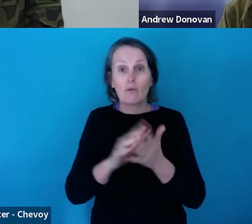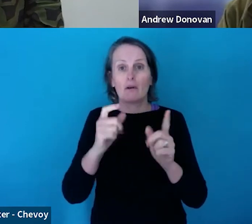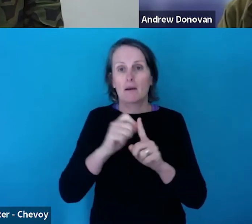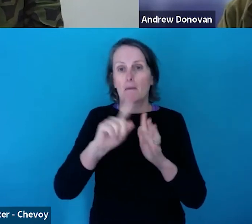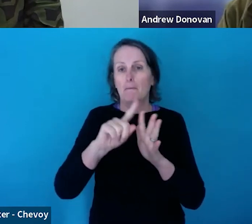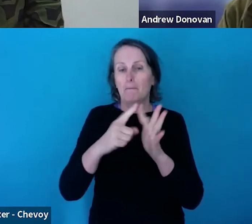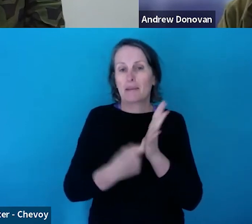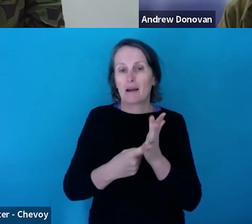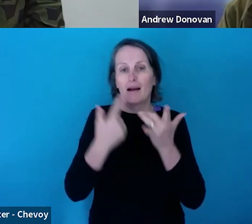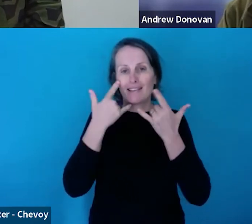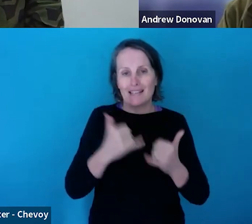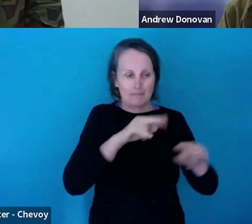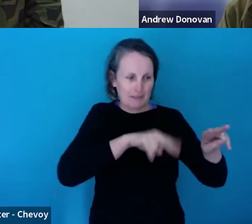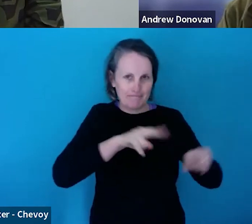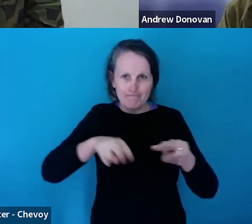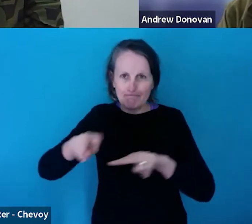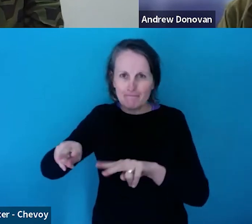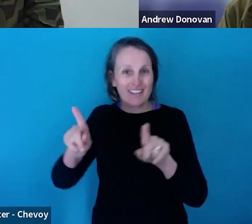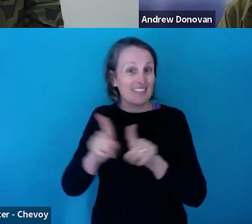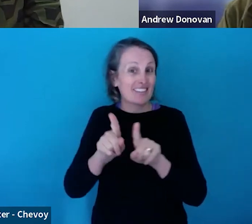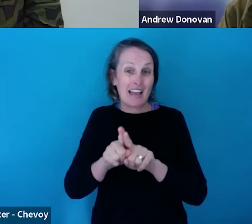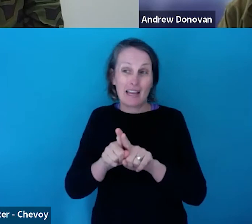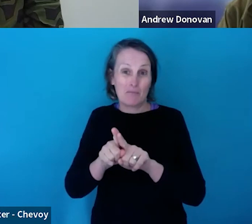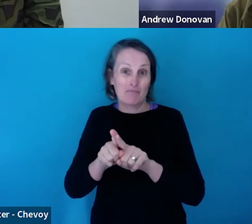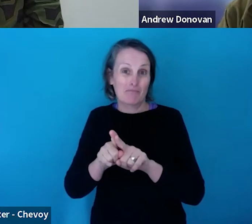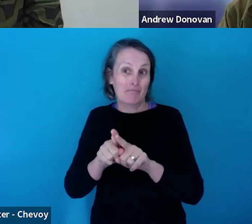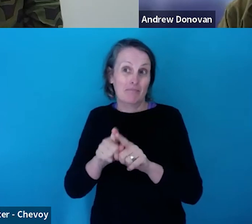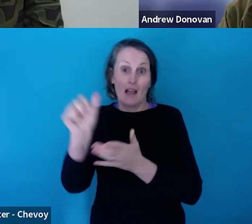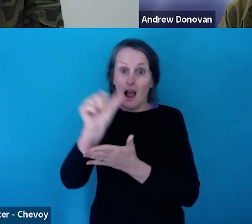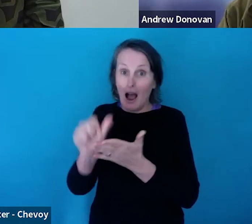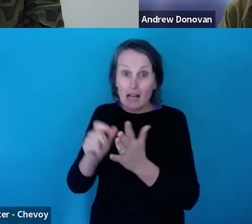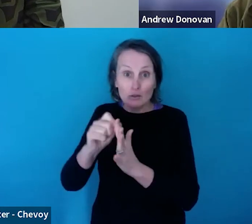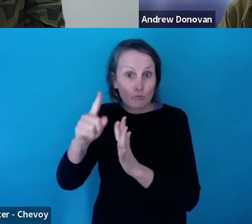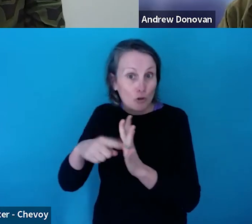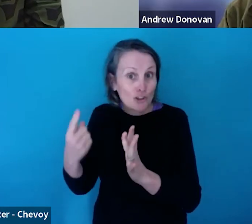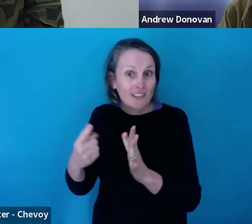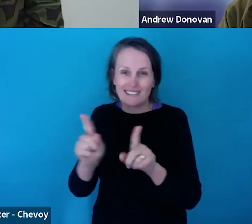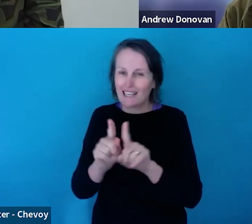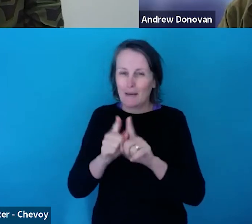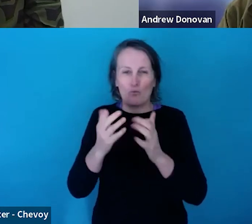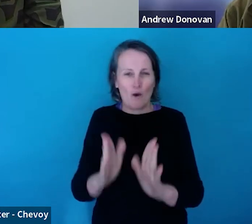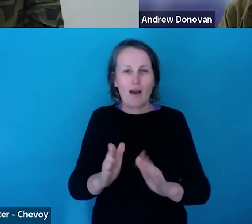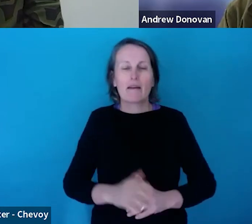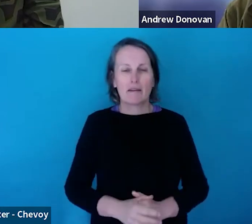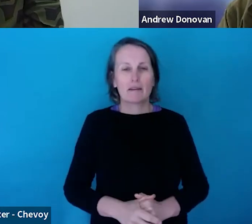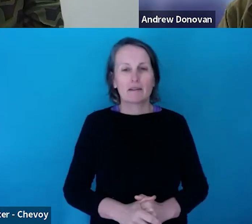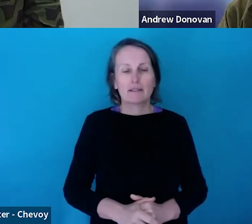assess the arts projects general categories. Obviously we'll be looking